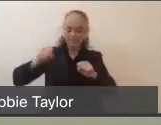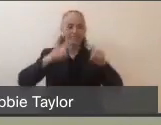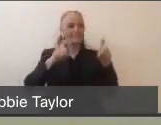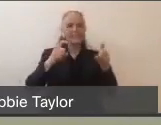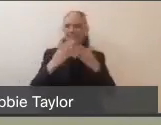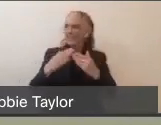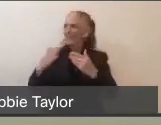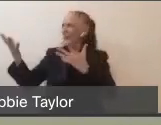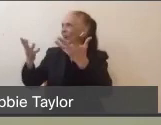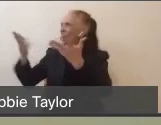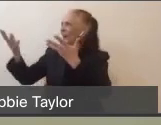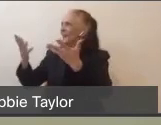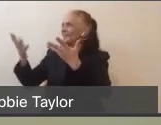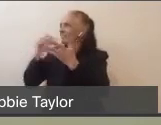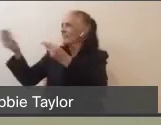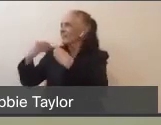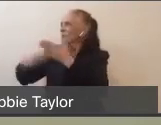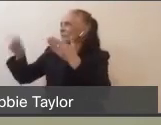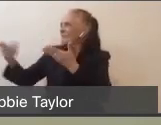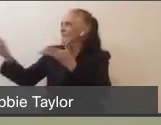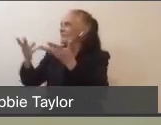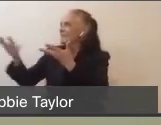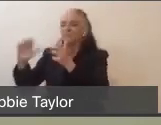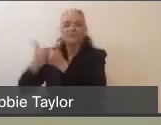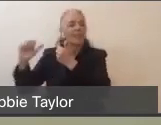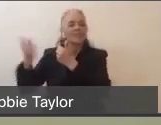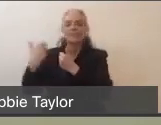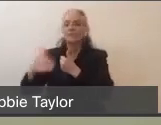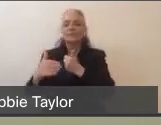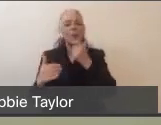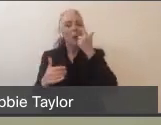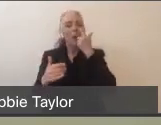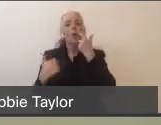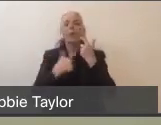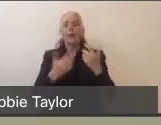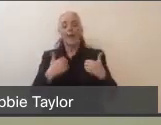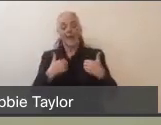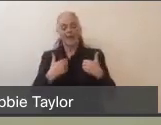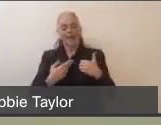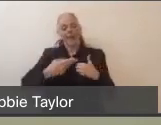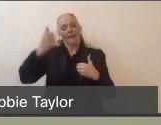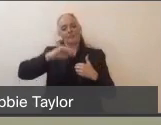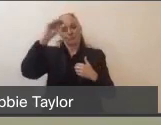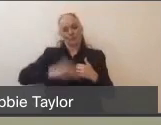we had the highest per-capita testing completed per county in the Bay Area. That might have changed.